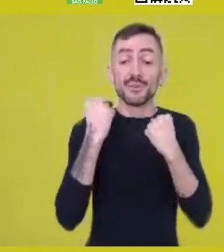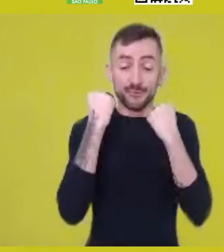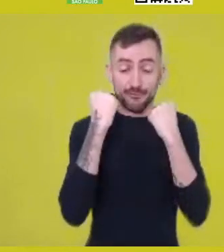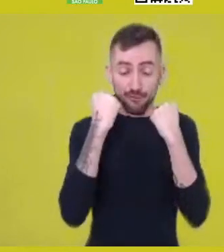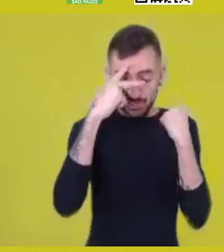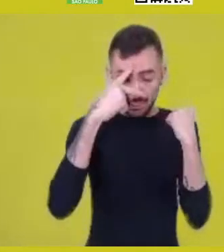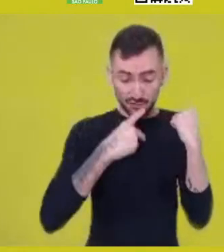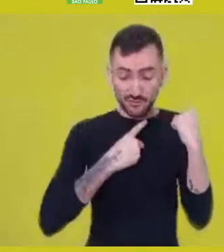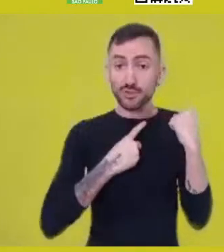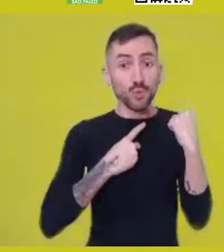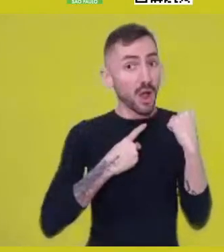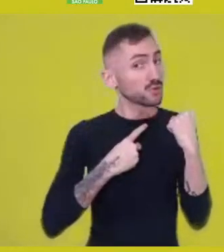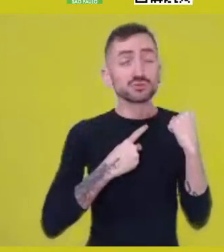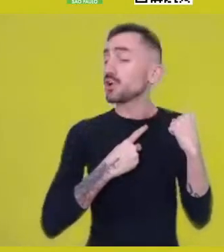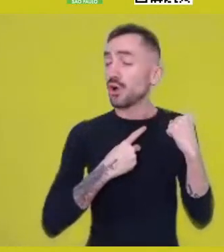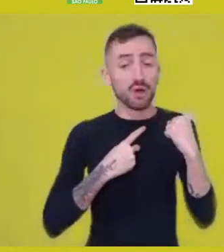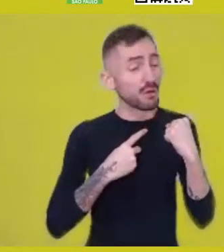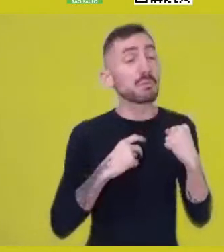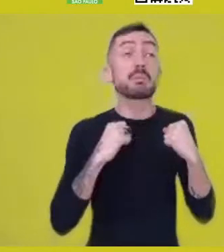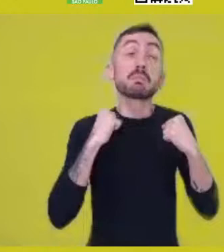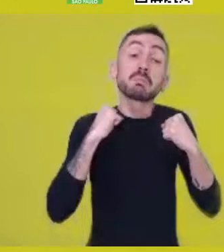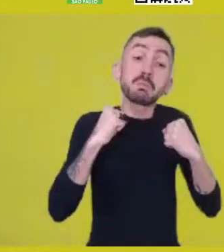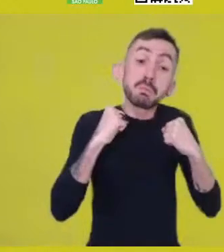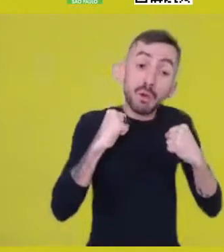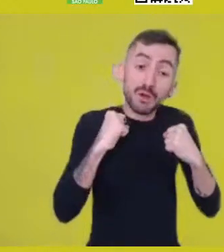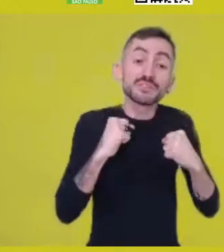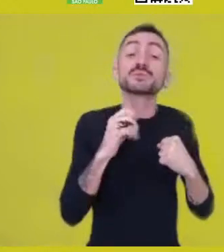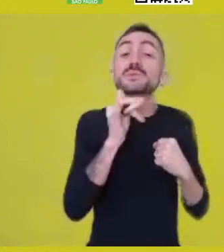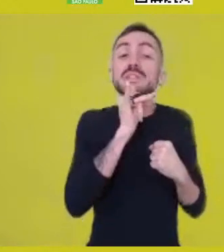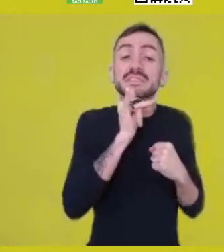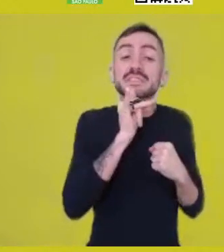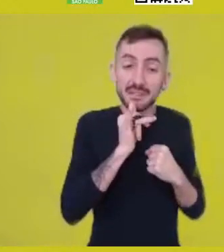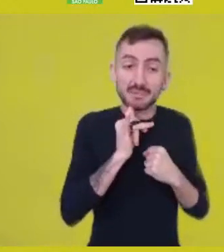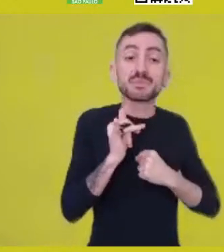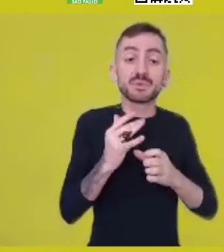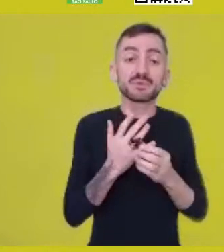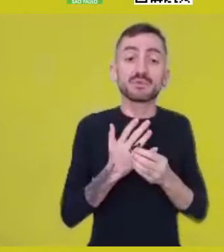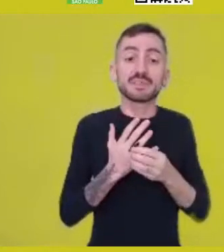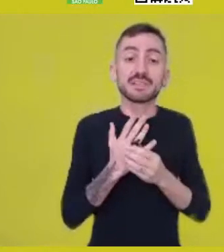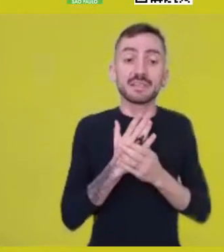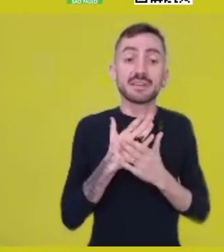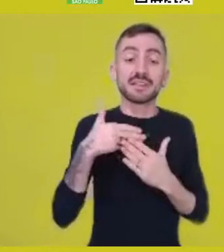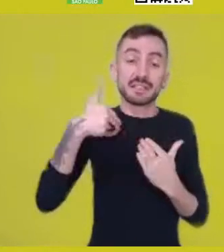that can exist in a separate way from a systemic